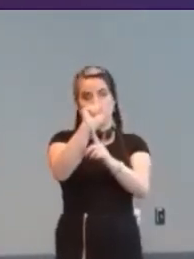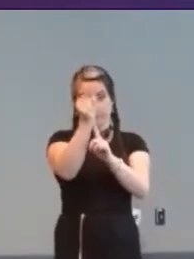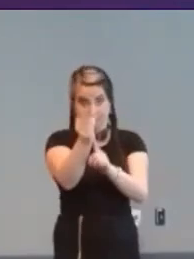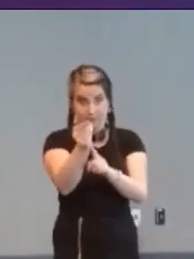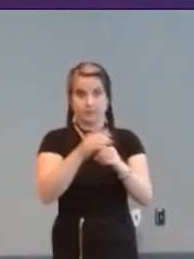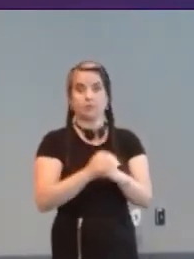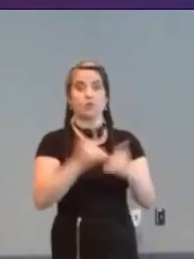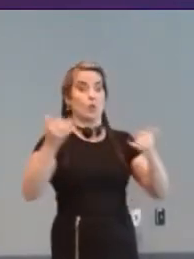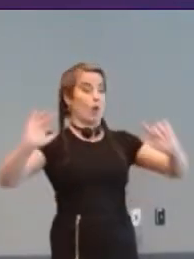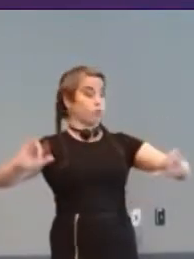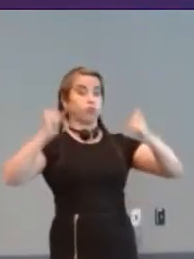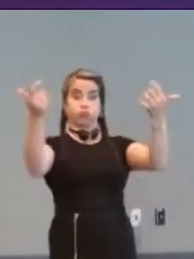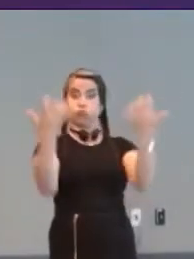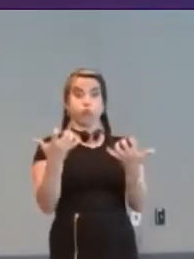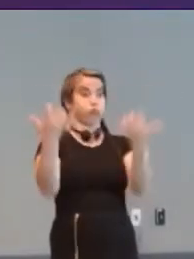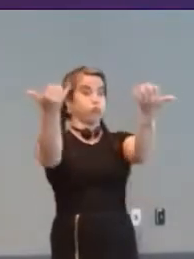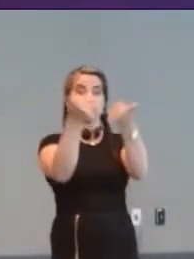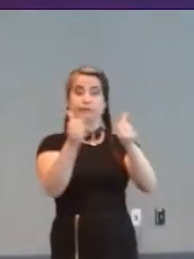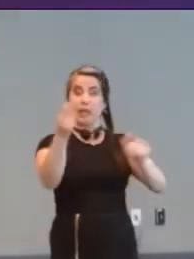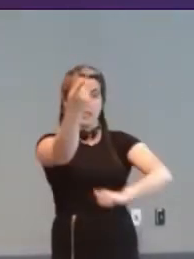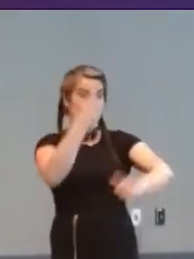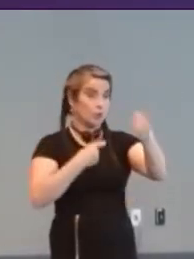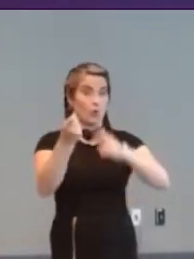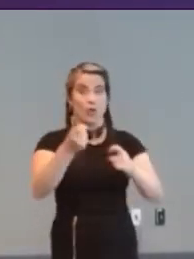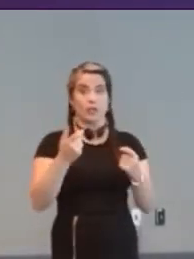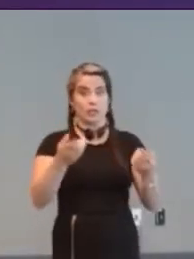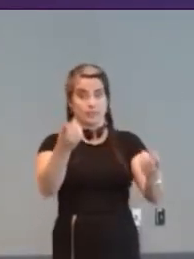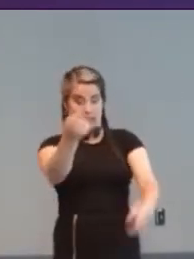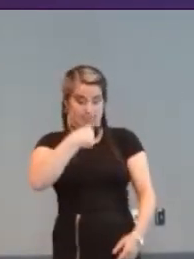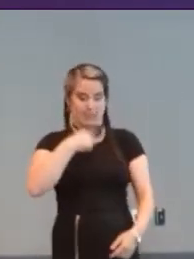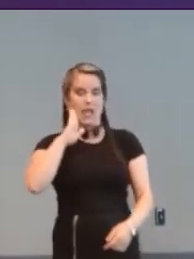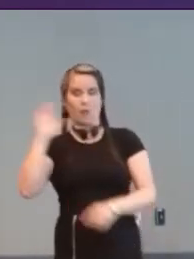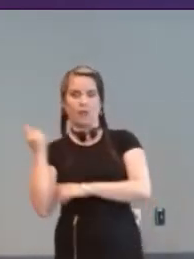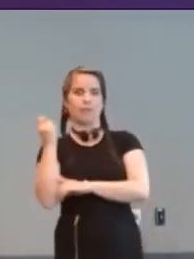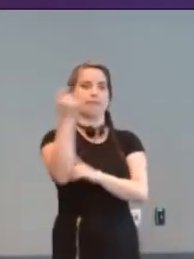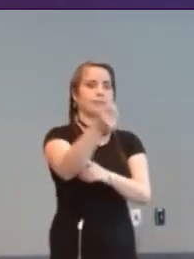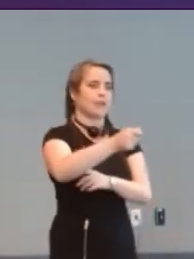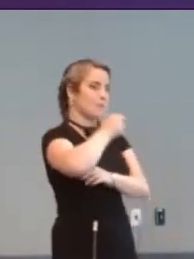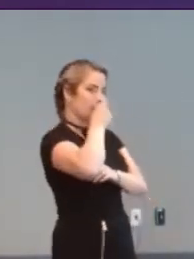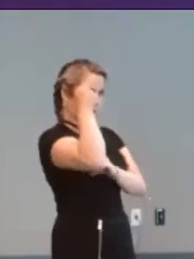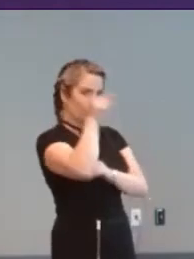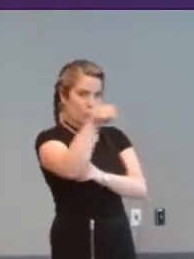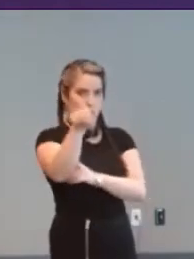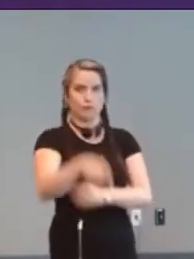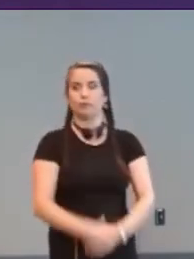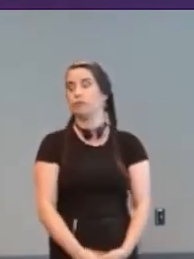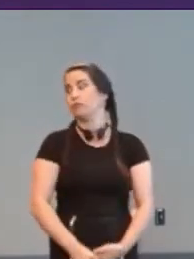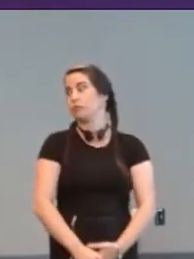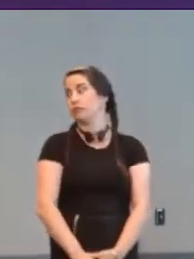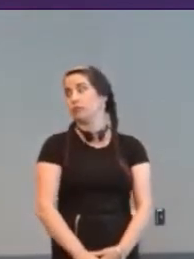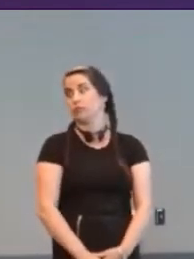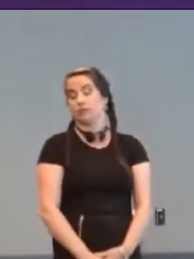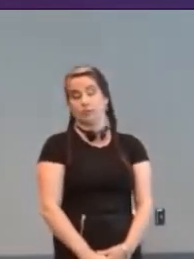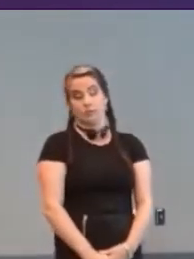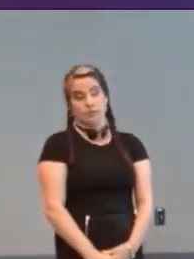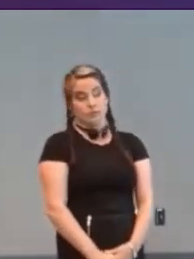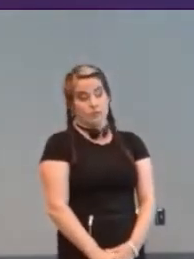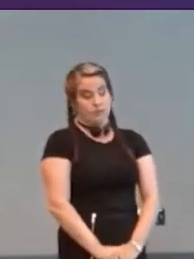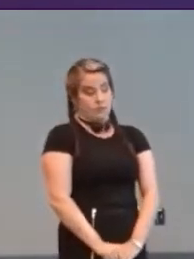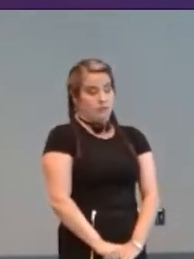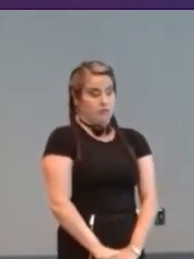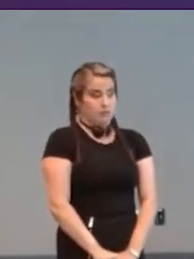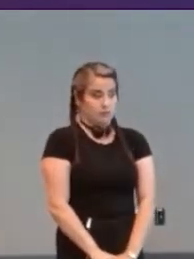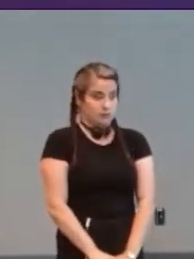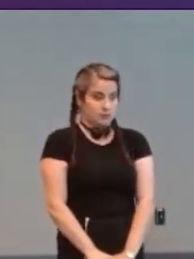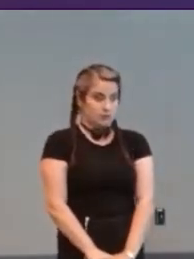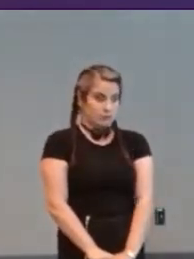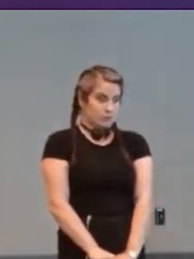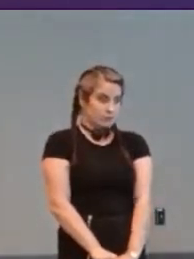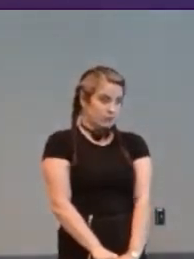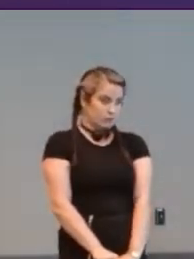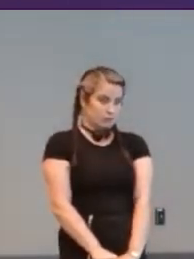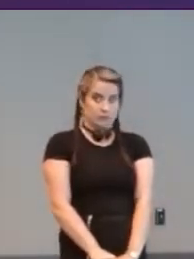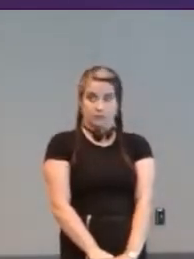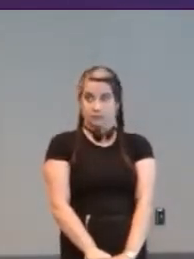the floor is yours if you have question just ask me and I will bring the mic to you.